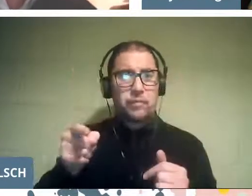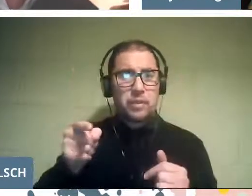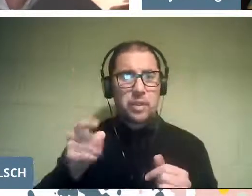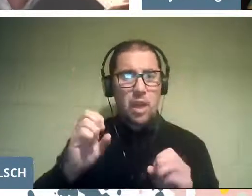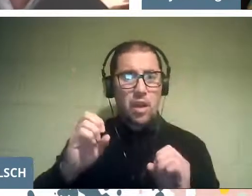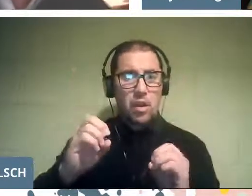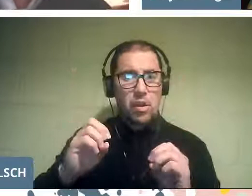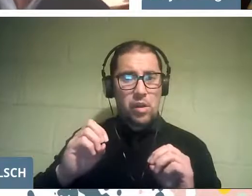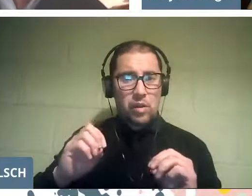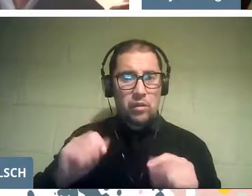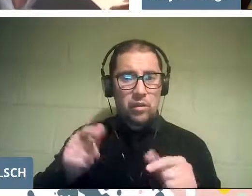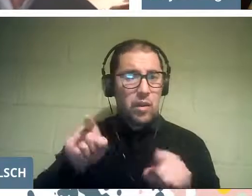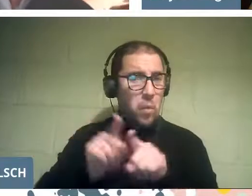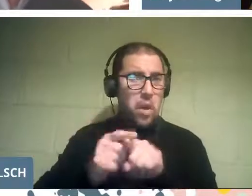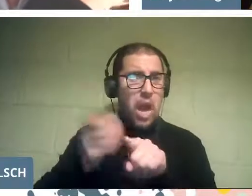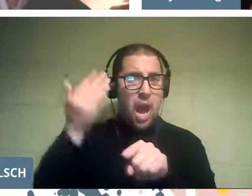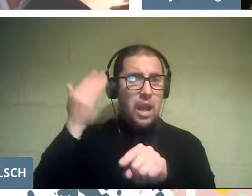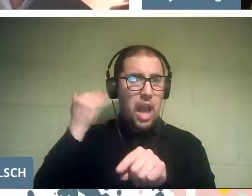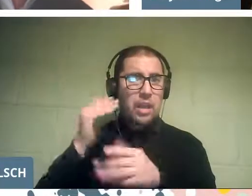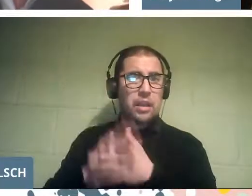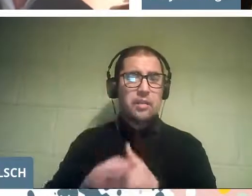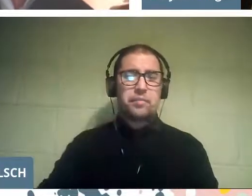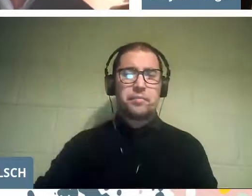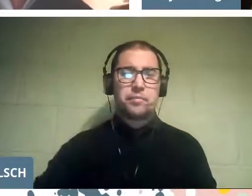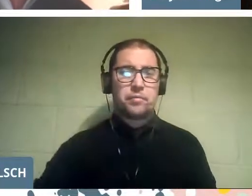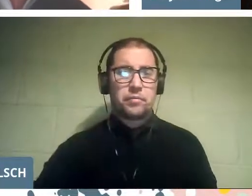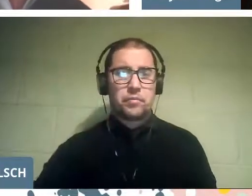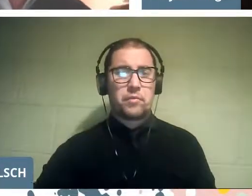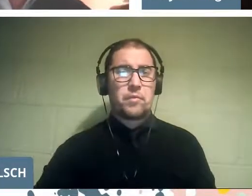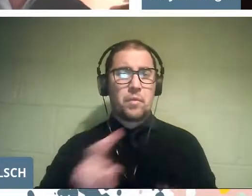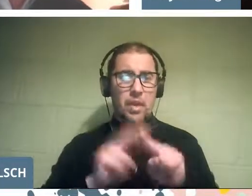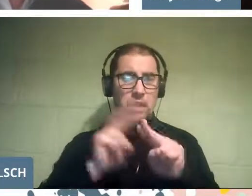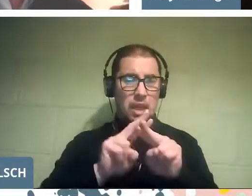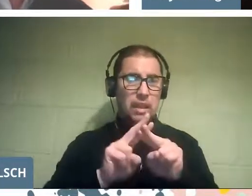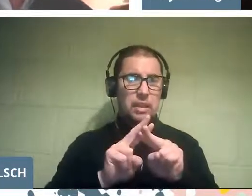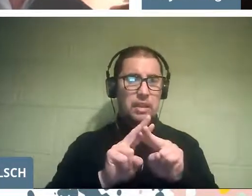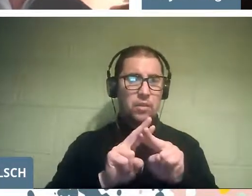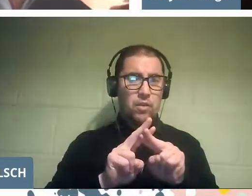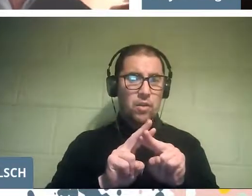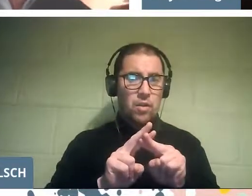just as many years ago the youth orchestras initiative was promoted,